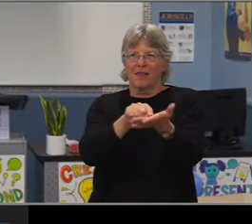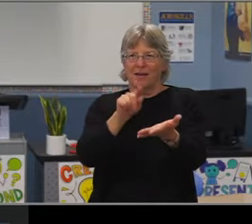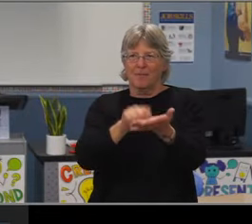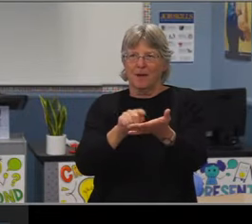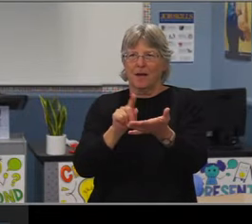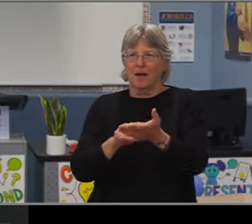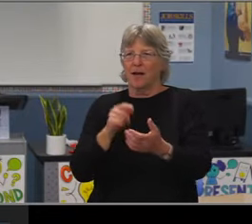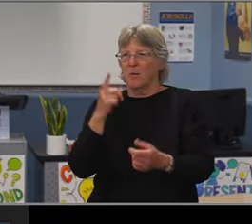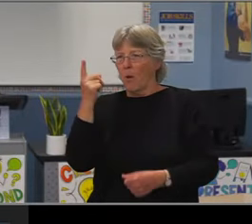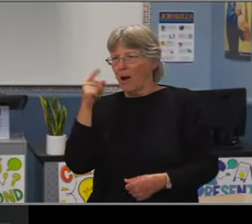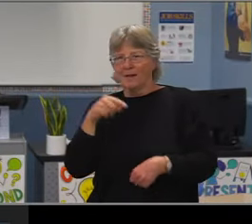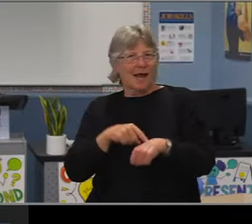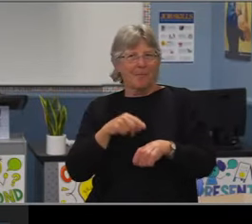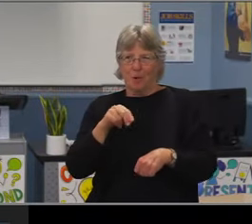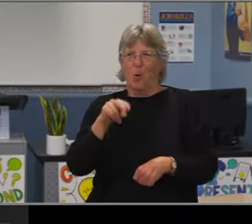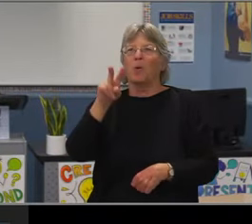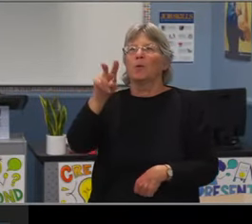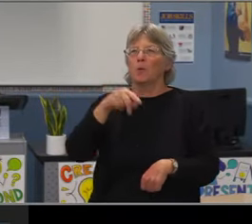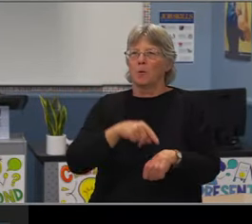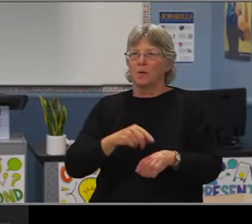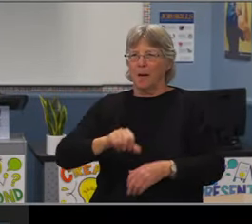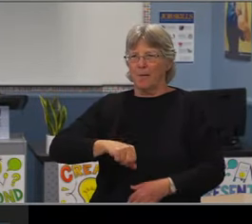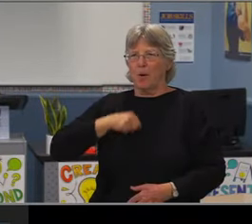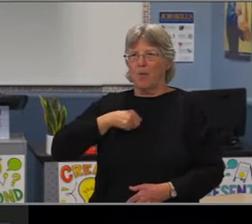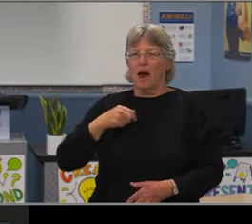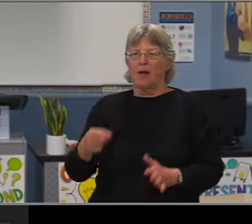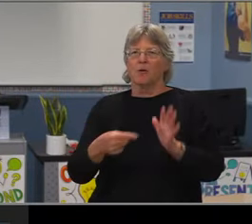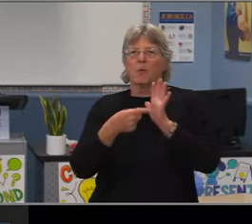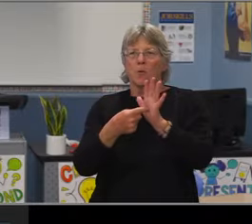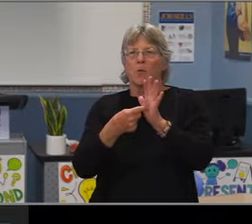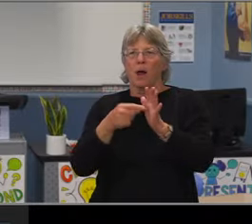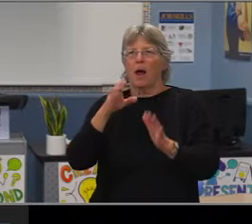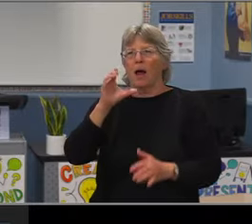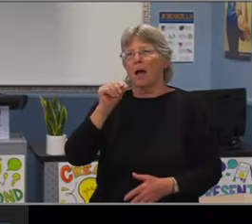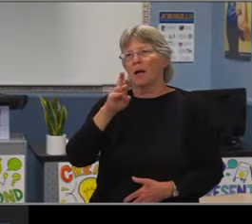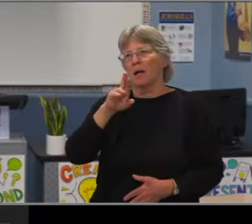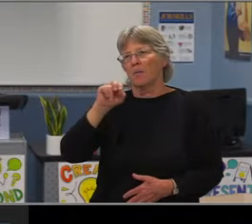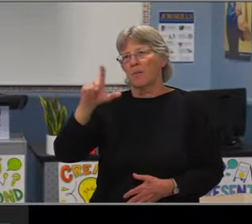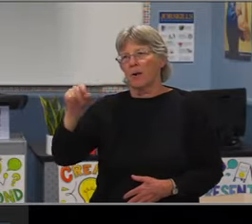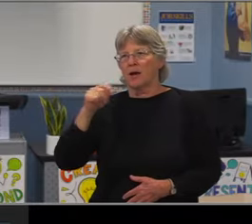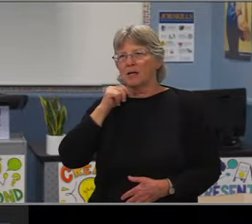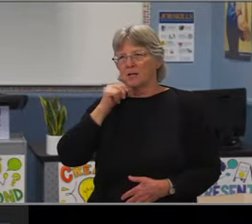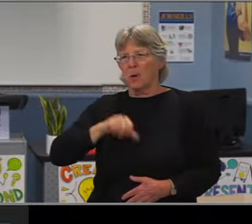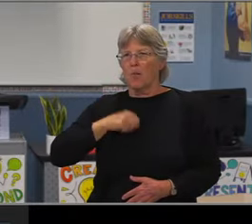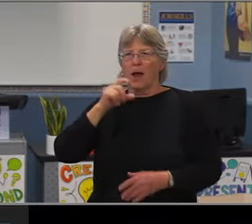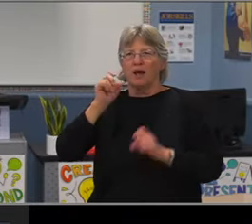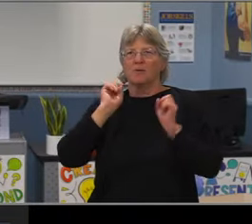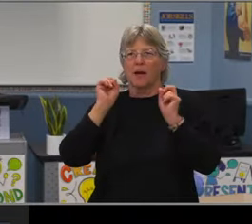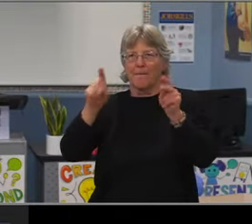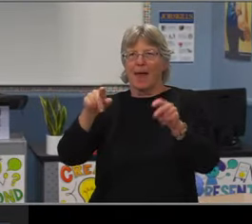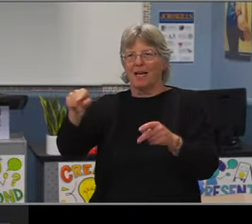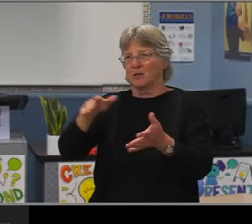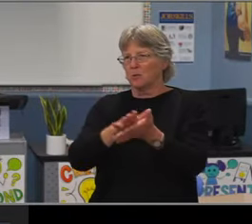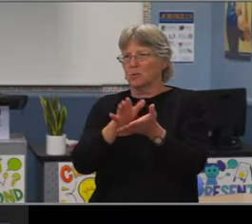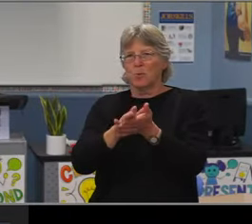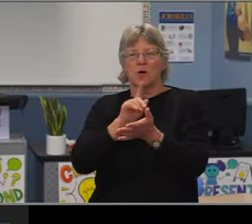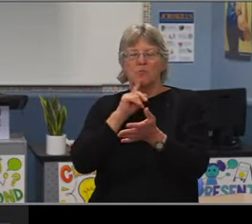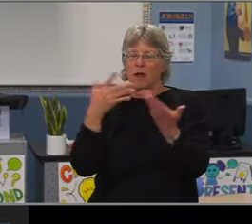Both have maintained a leadership style where they were approachable and eager to support. They are caring, dedicated, and hardworking.